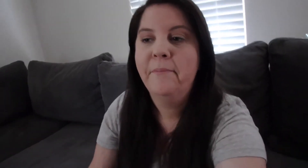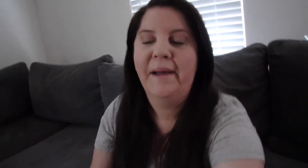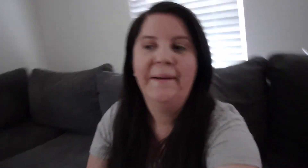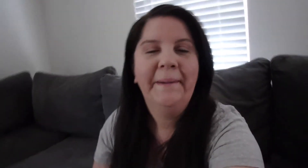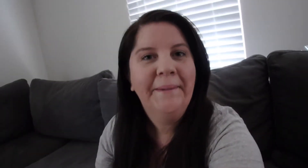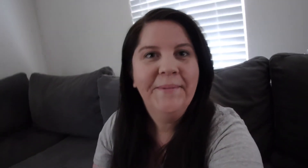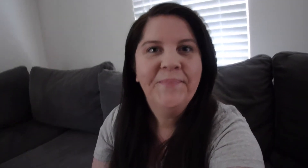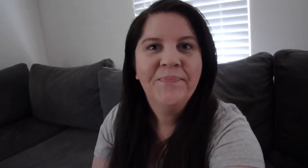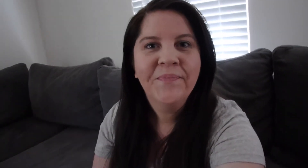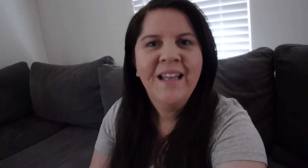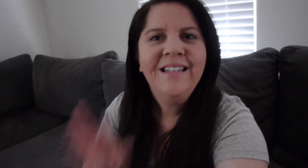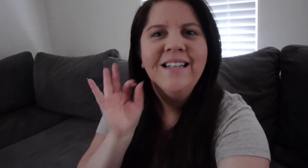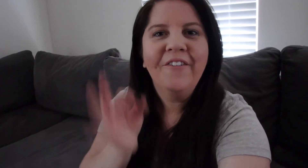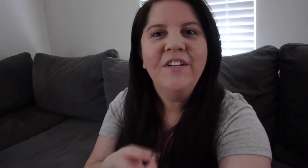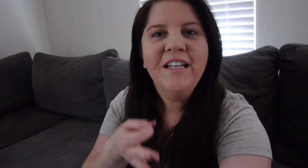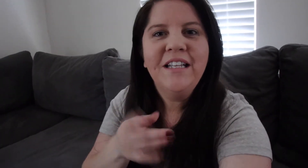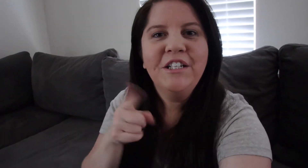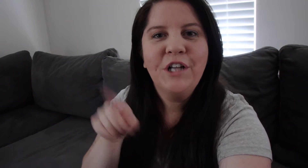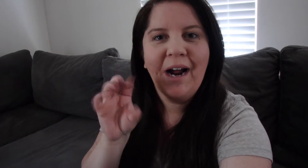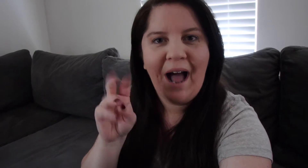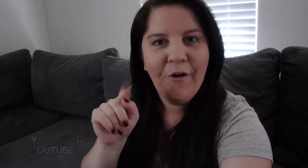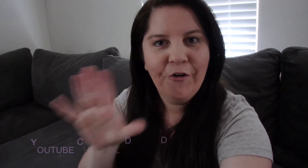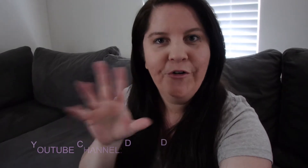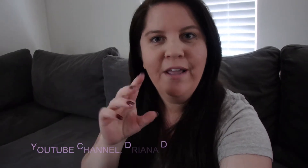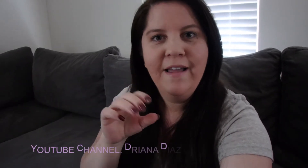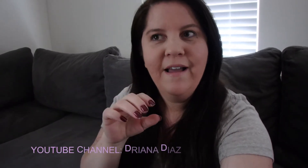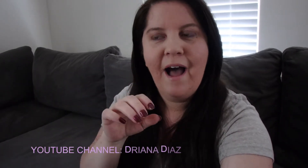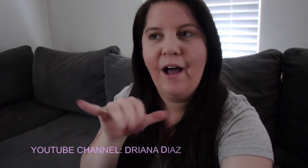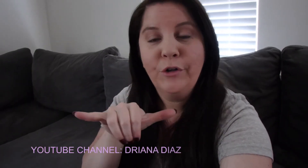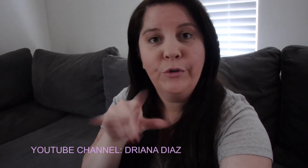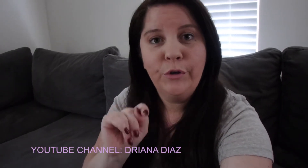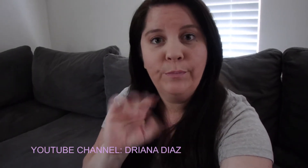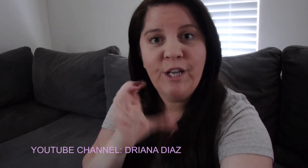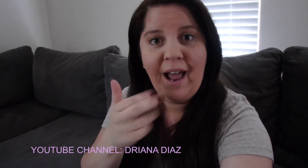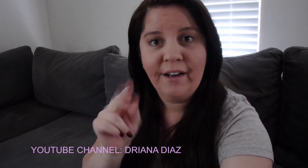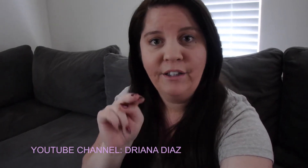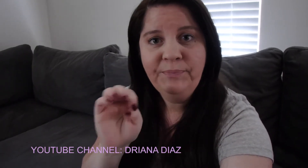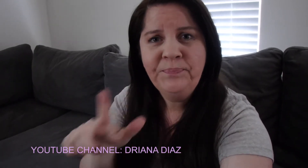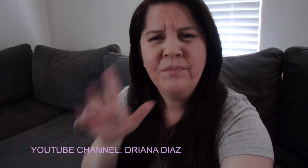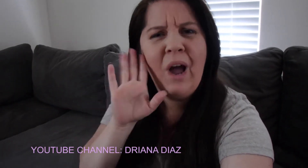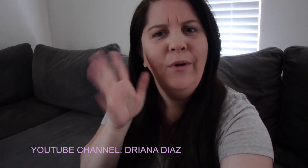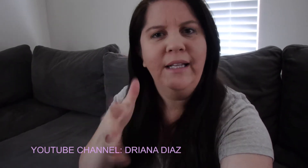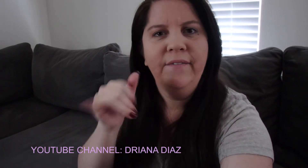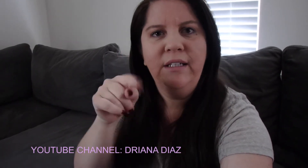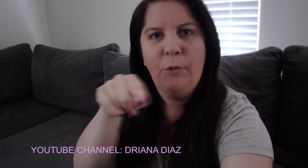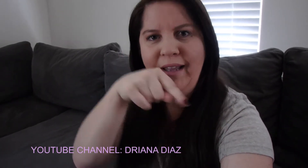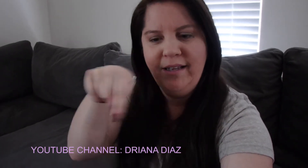Definitely check out her Youtube channel I will leave it right here